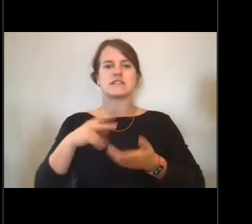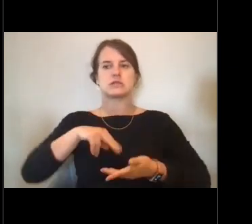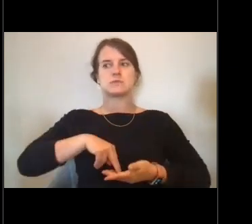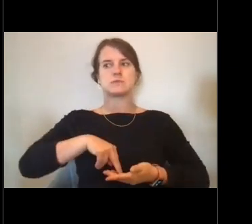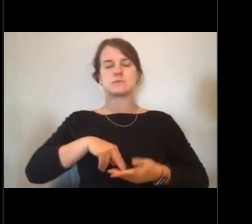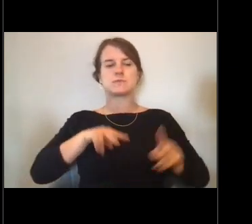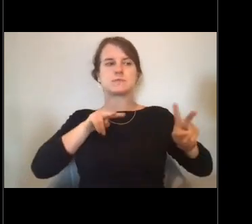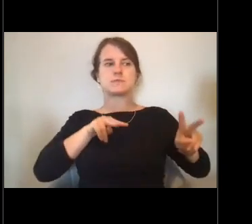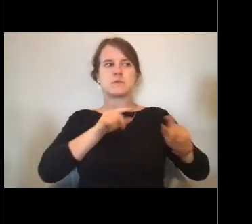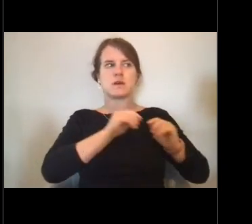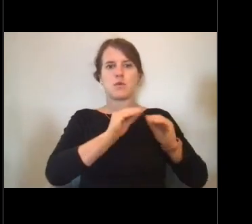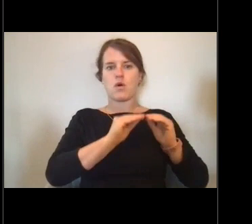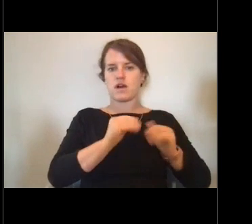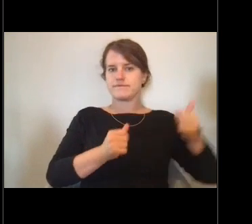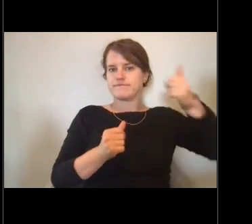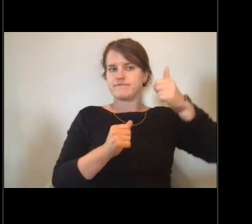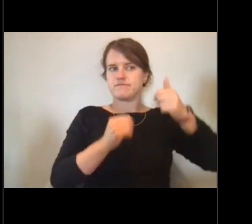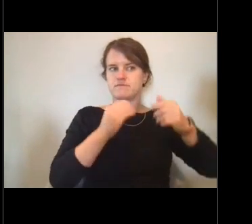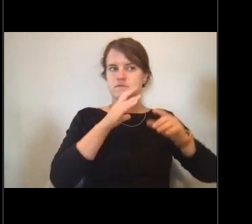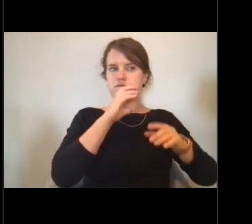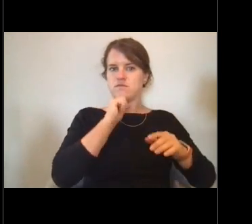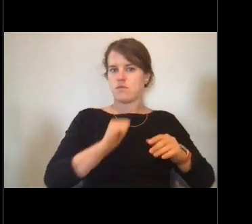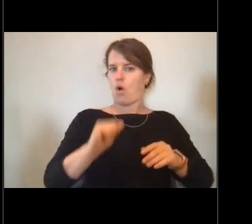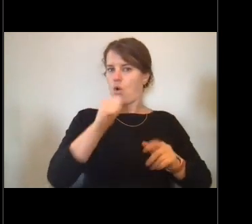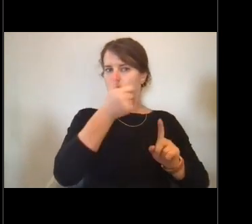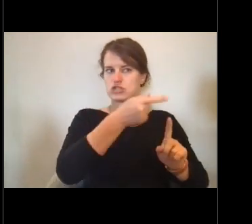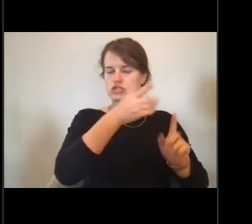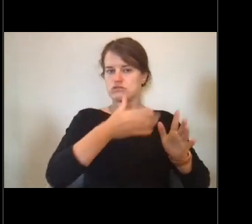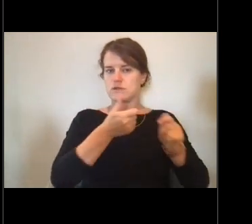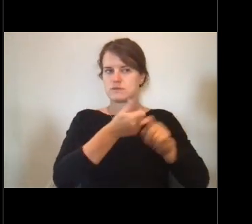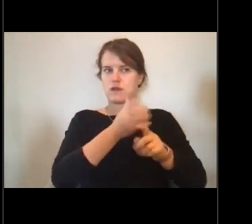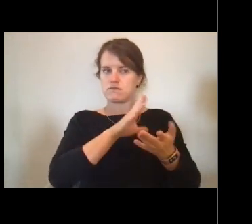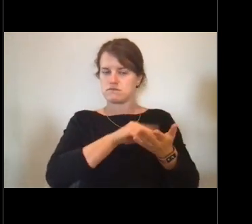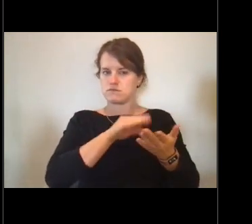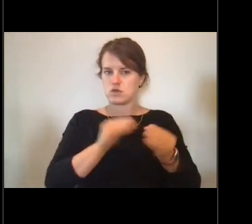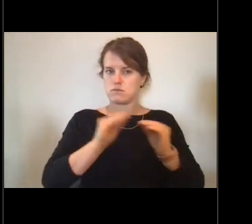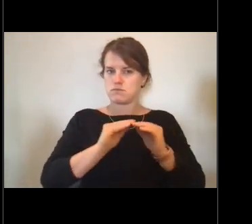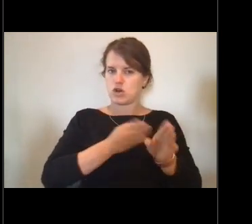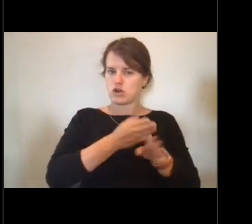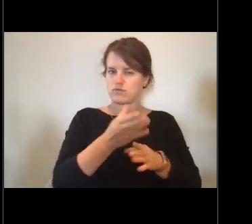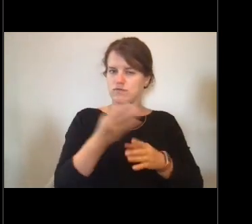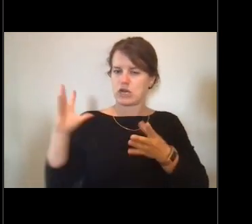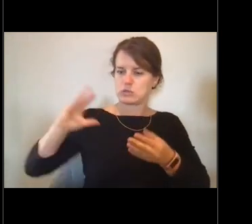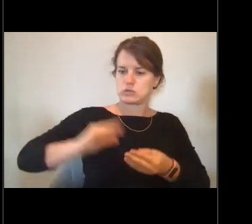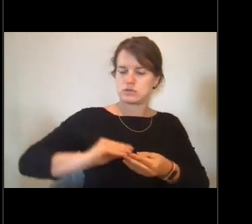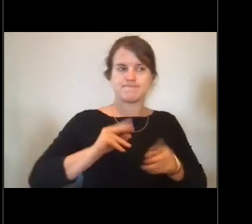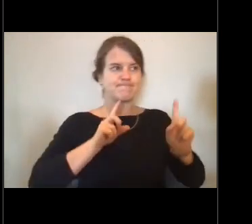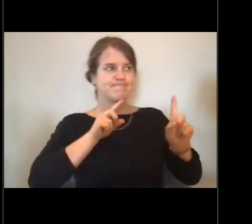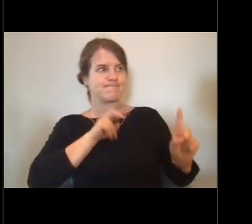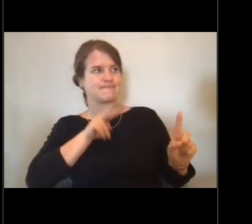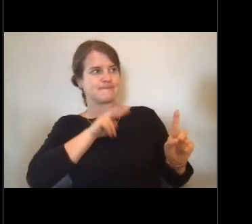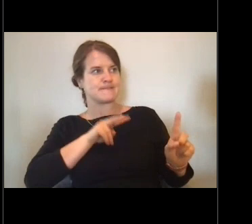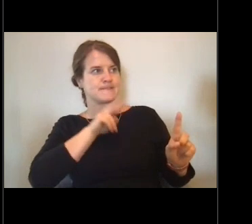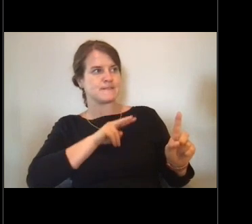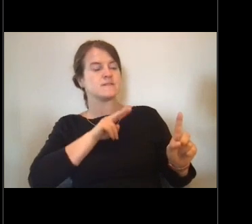or probably several more senior people and learning as you go before you ever stand a watch by yourself.